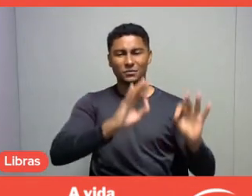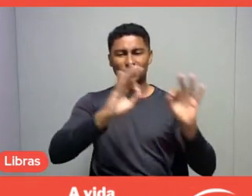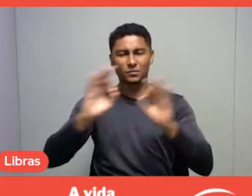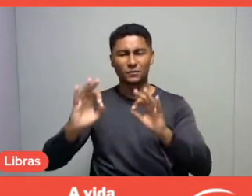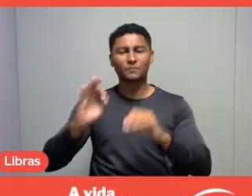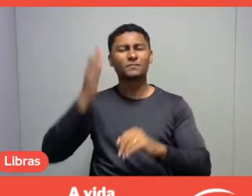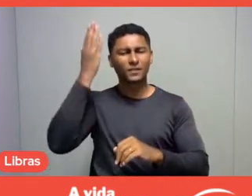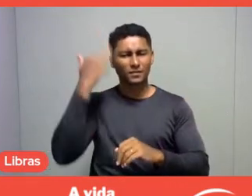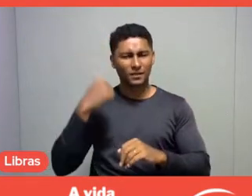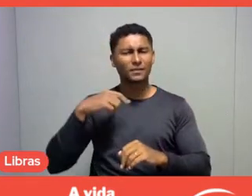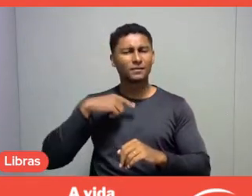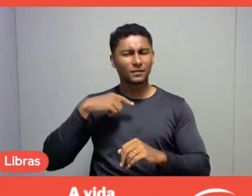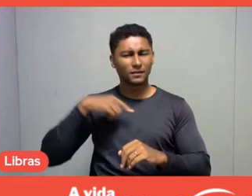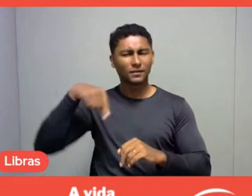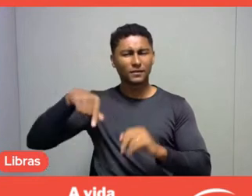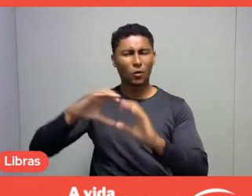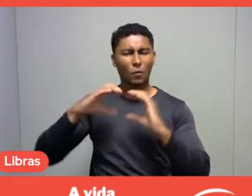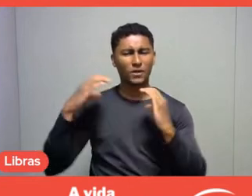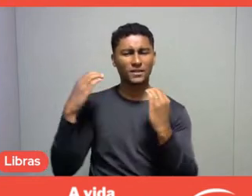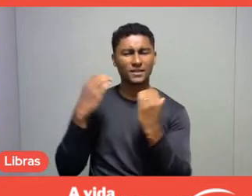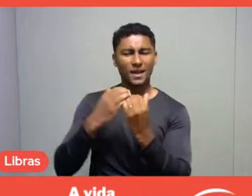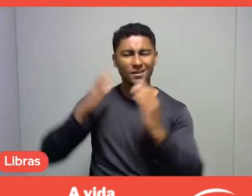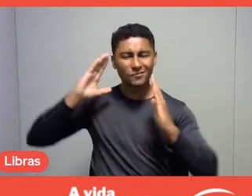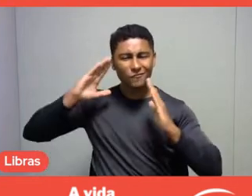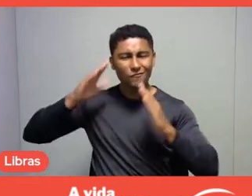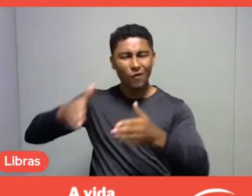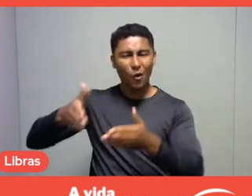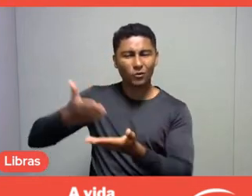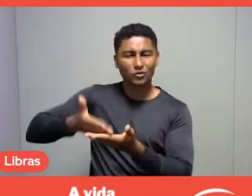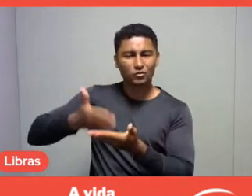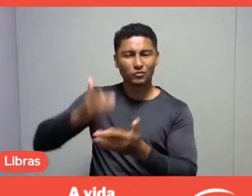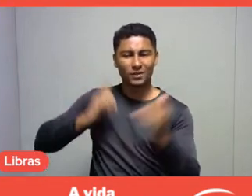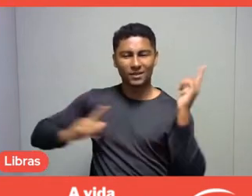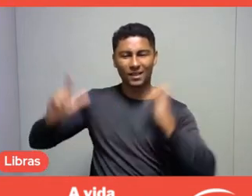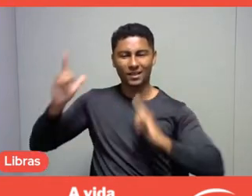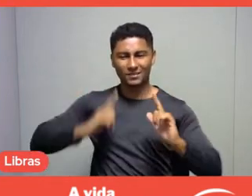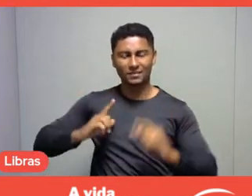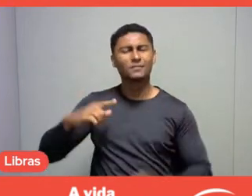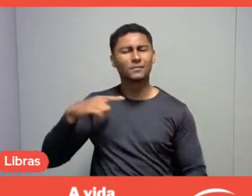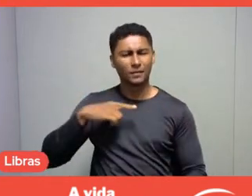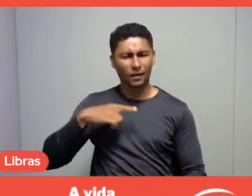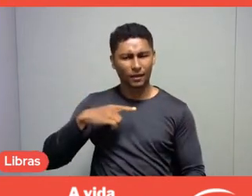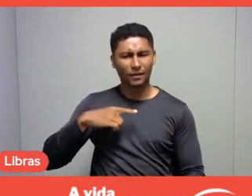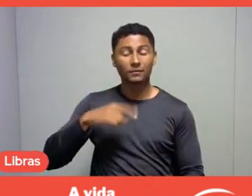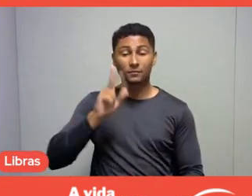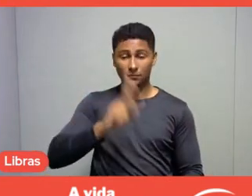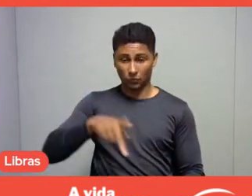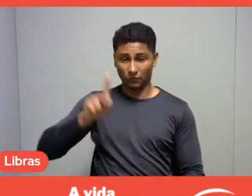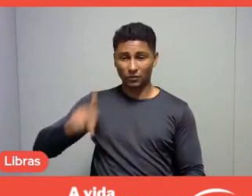that converges on the study of leisure and professional performance. So, there are professors, researchers from USP,